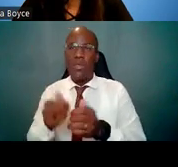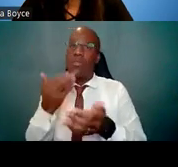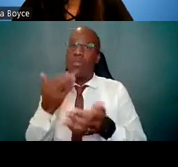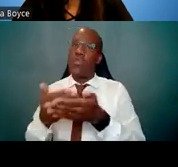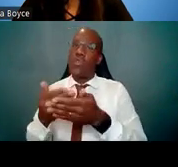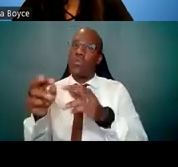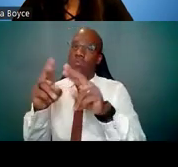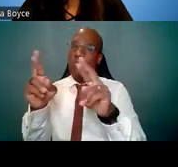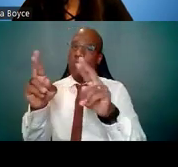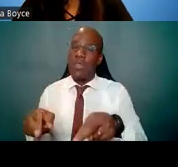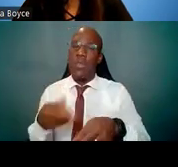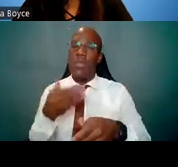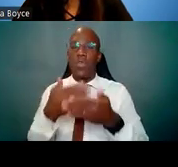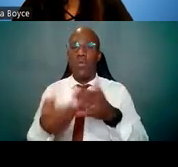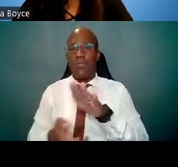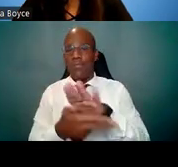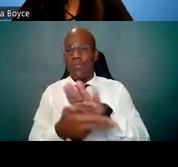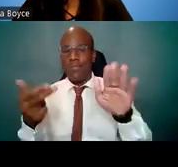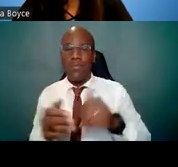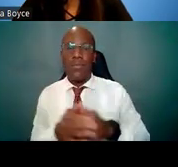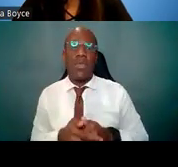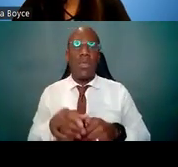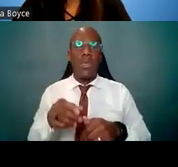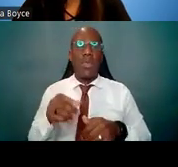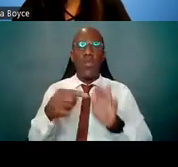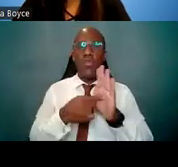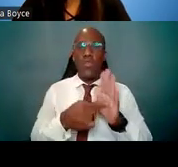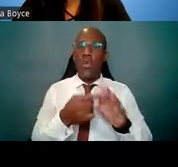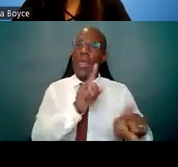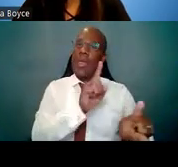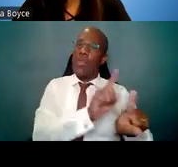a mentor with experience training people who go on to become independent scientists.